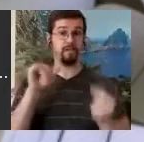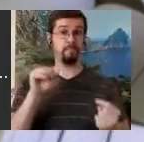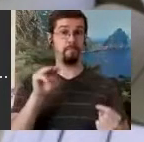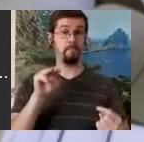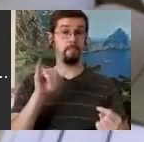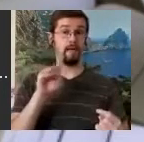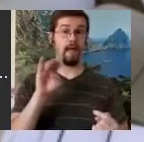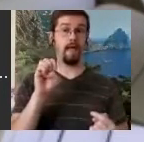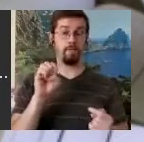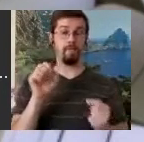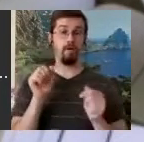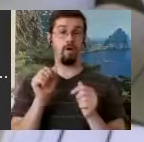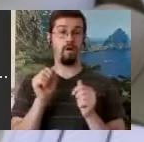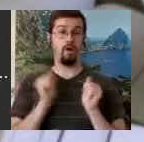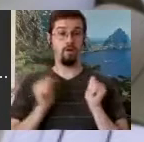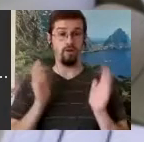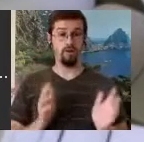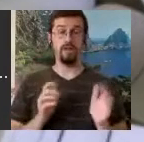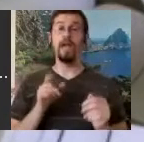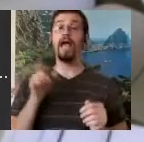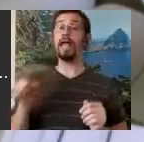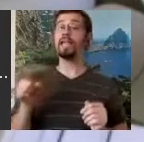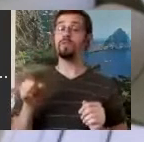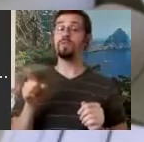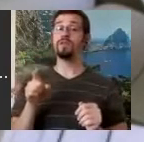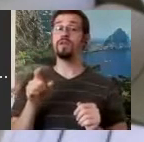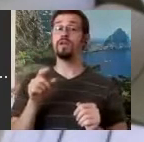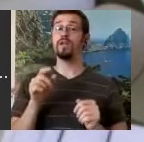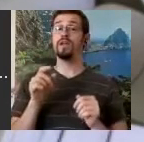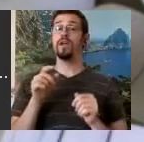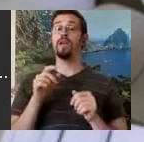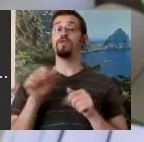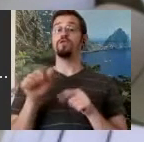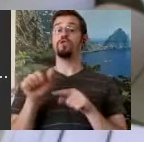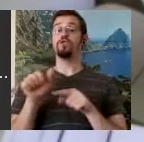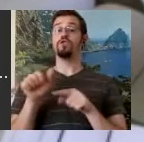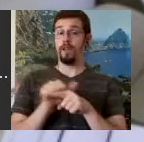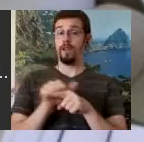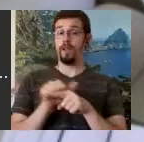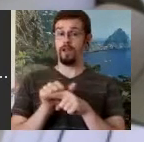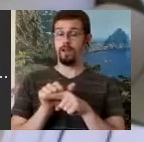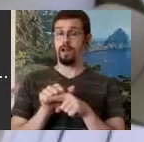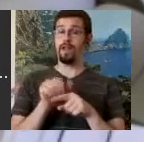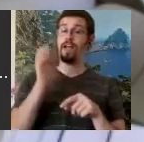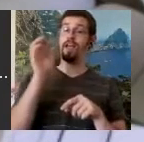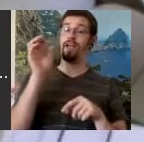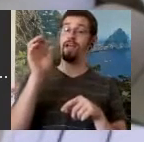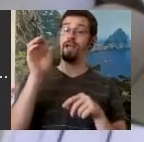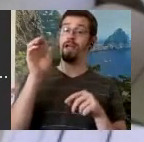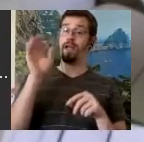by Etienne Decroux, a mime artist from Paris. In other words, Etienne Decroux is